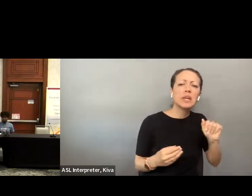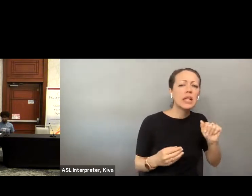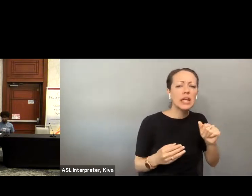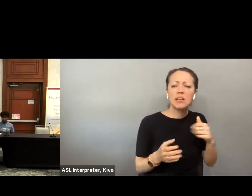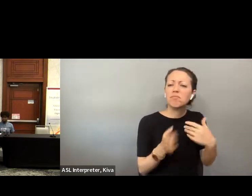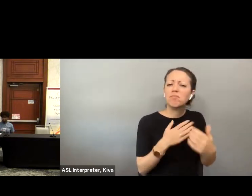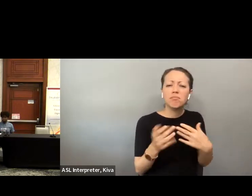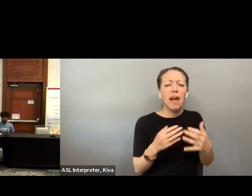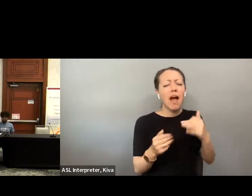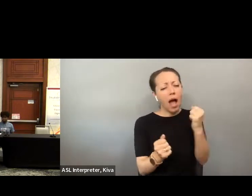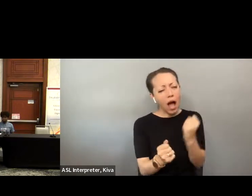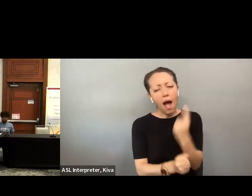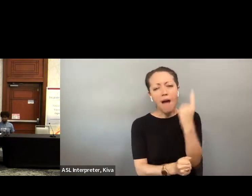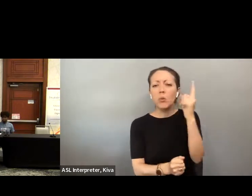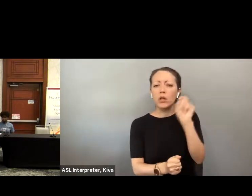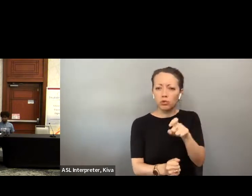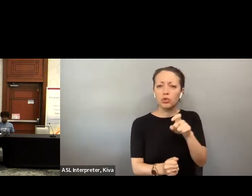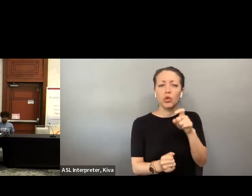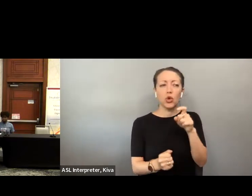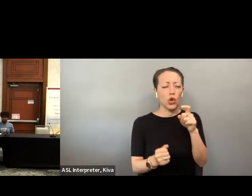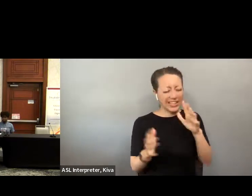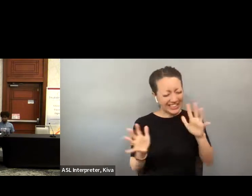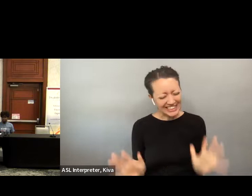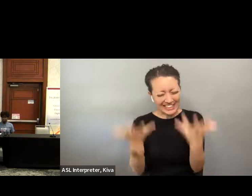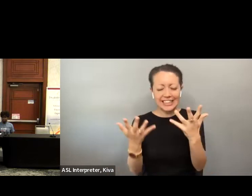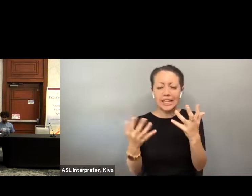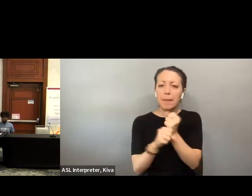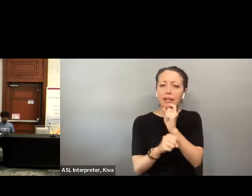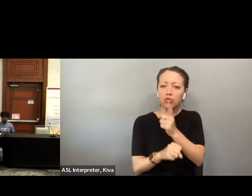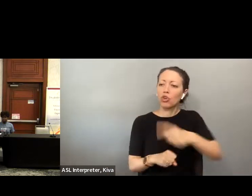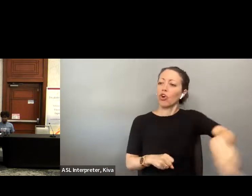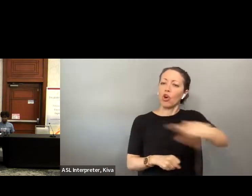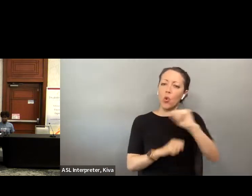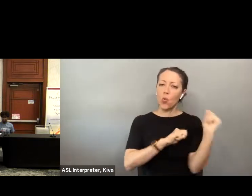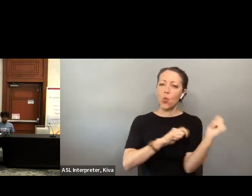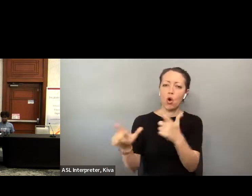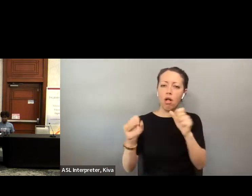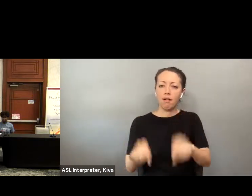This is Marilyn, and I concur with what Doug is saying, and I call upon people with disabilities and people without disabilities to be fully committed to ensuring that every person with a disability.